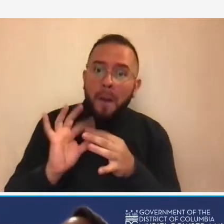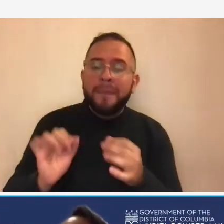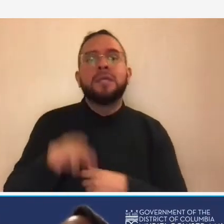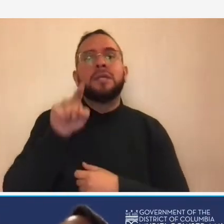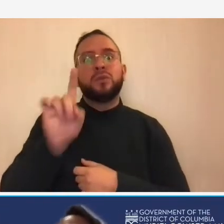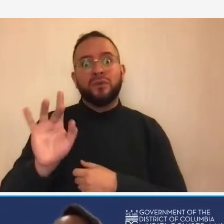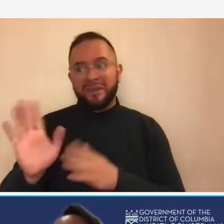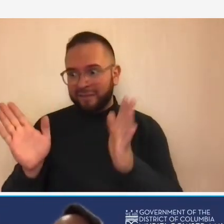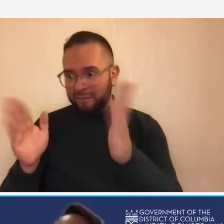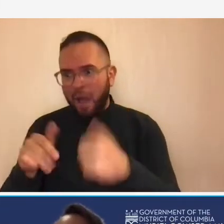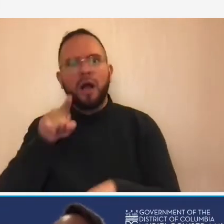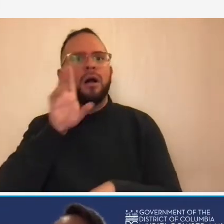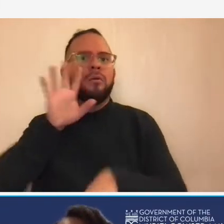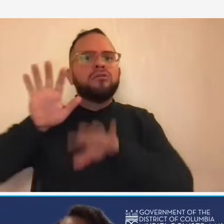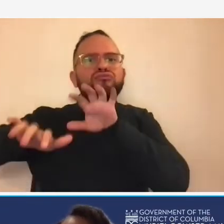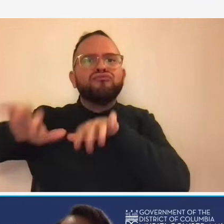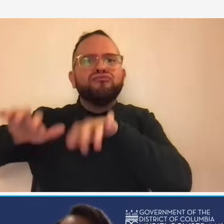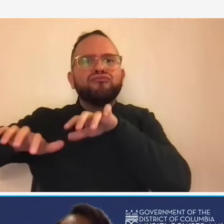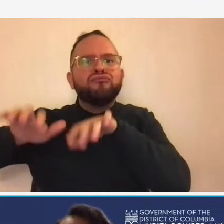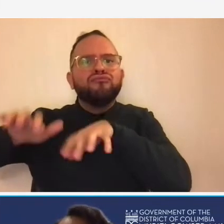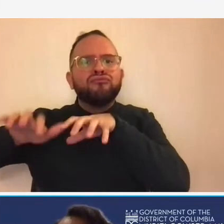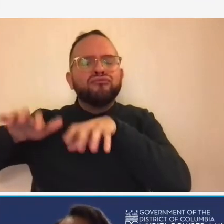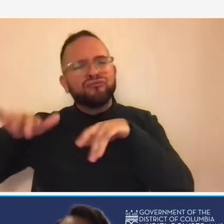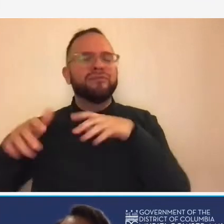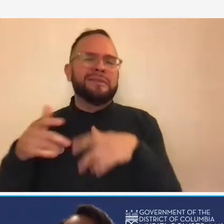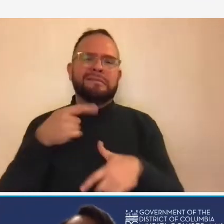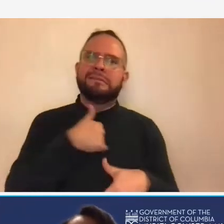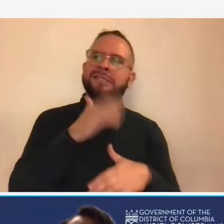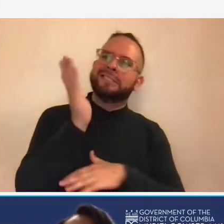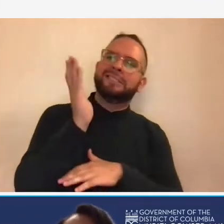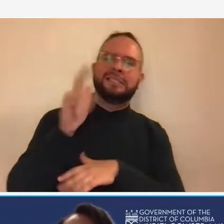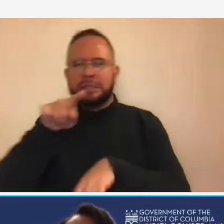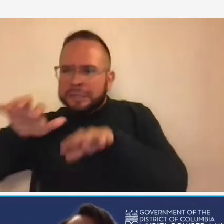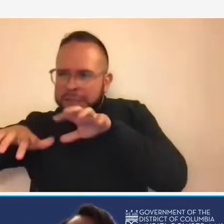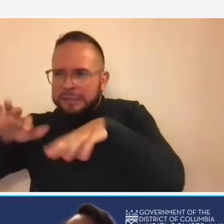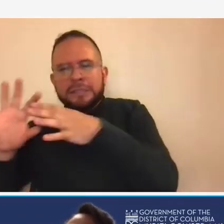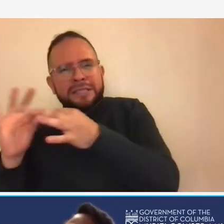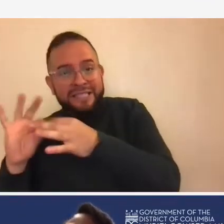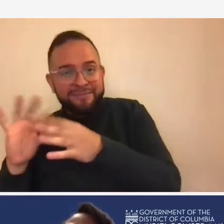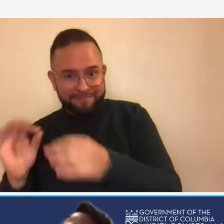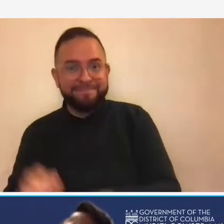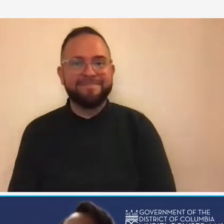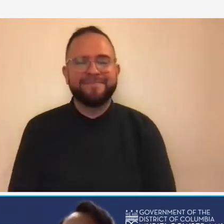as we go through the webinar right now i would like to start some polling questions